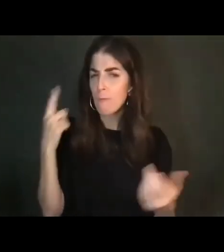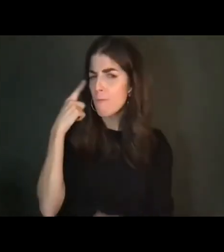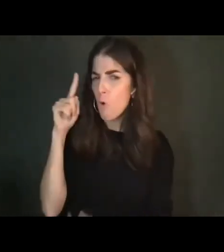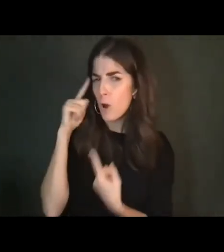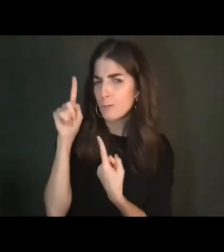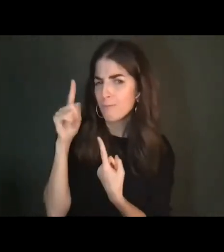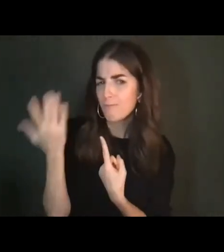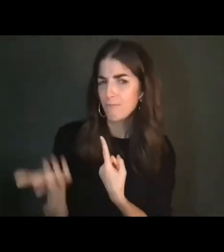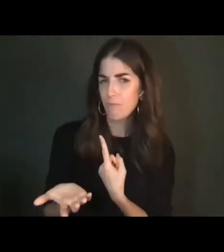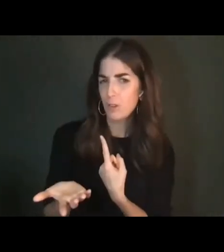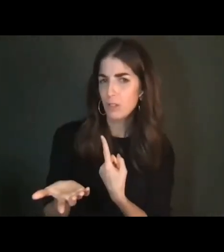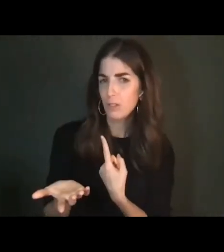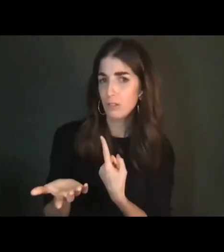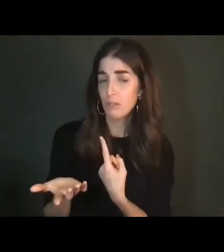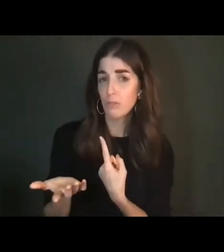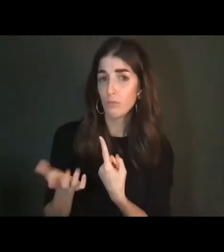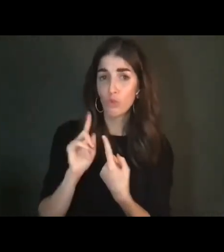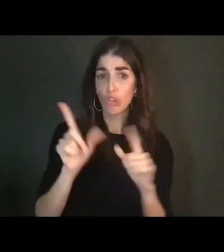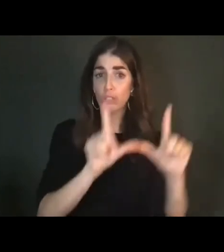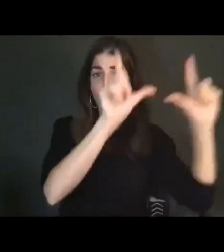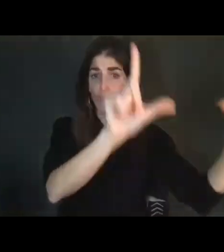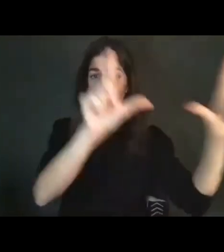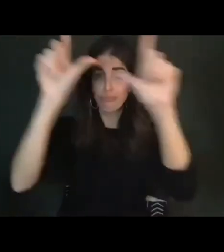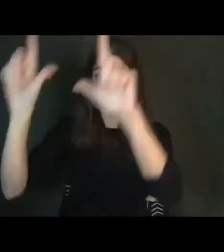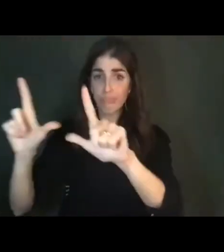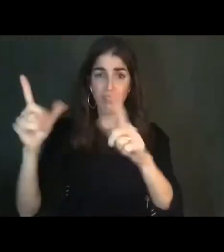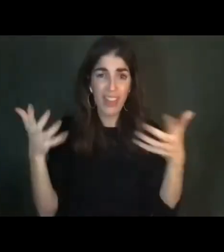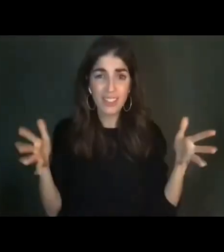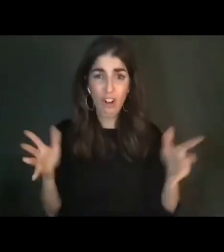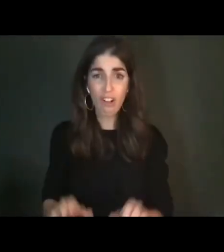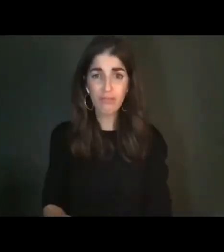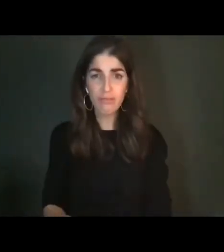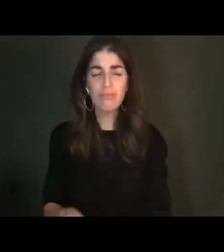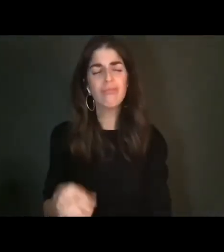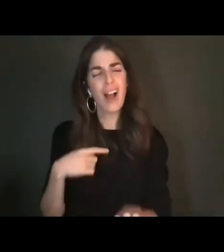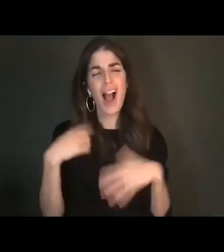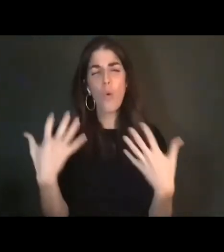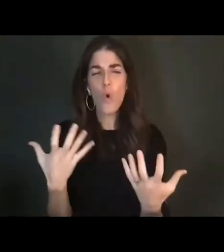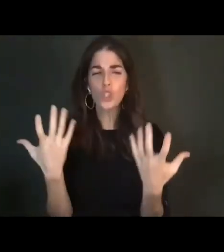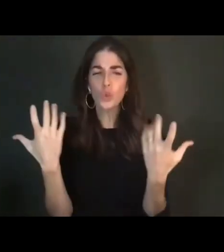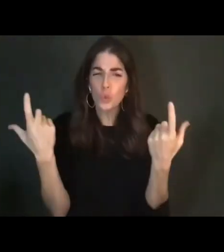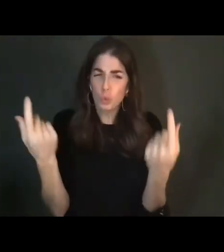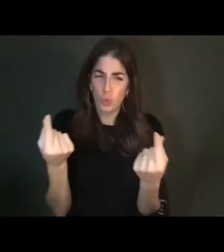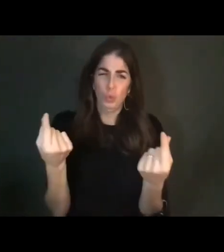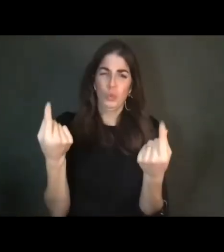So that they could hang out on the shelf? I want to do something, to change things somehow.